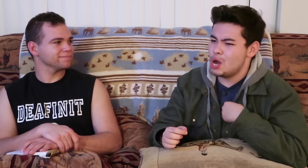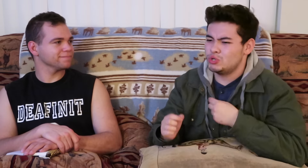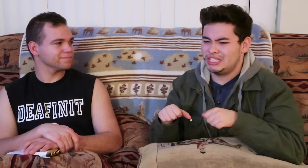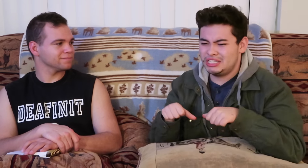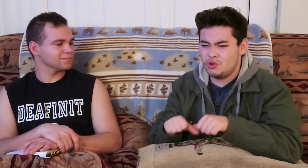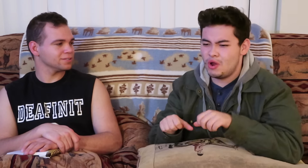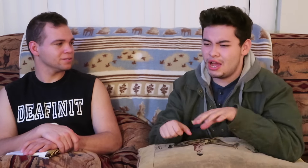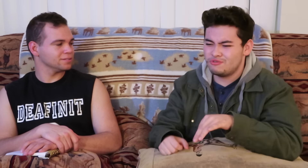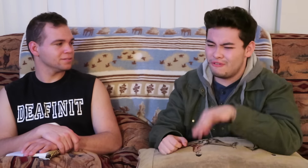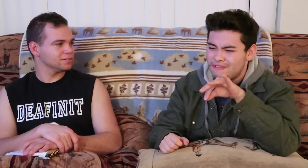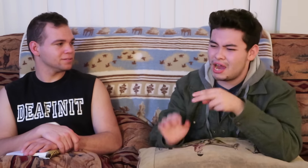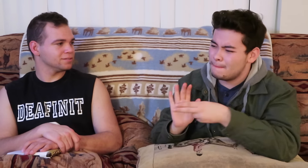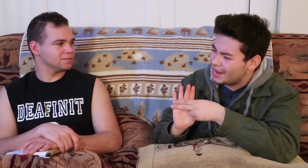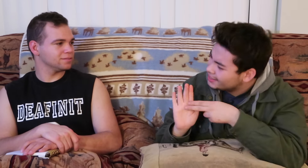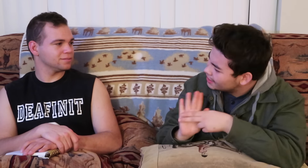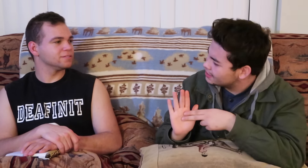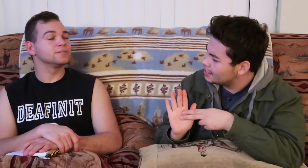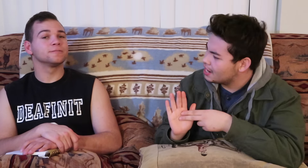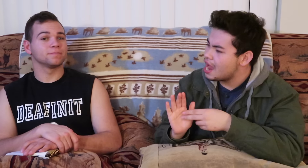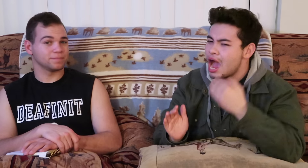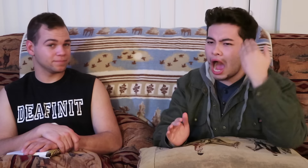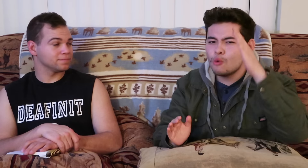i would still have to find my identity